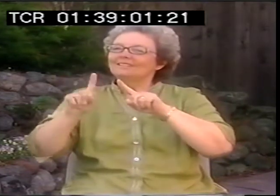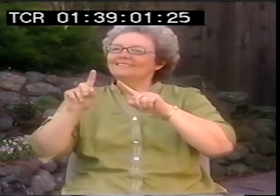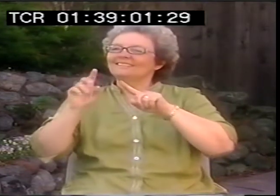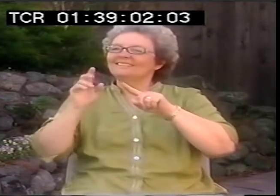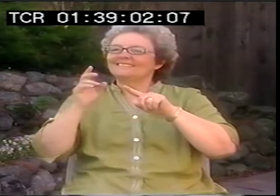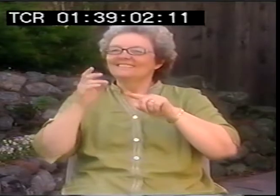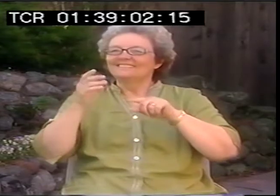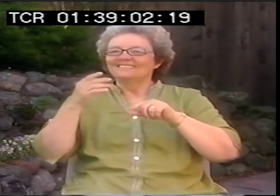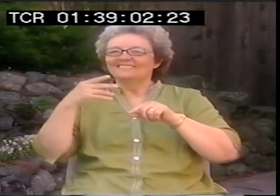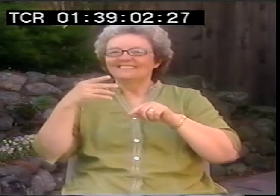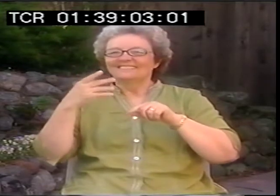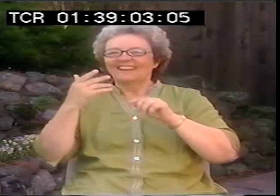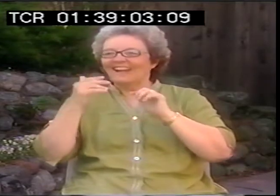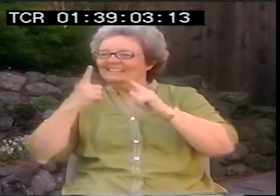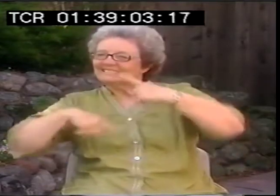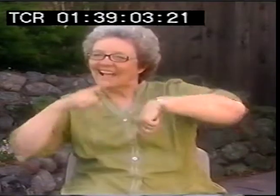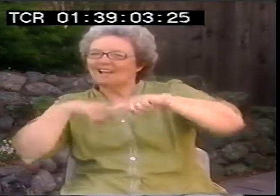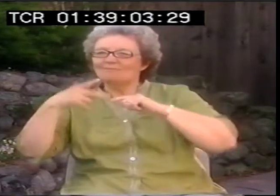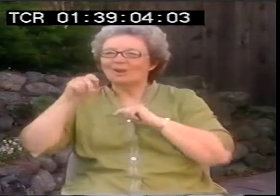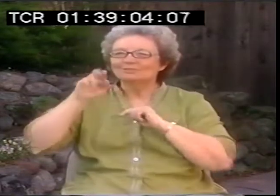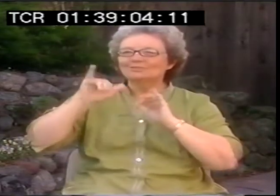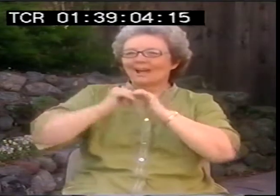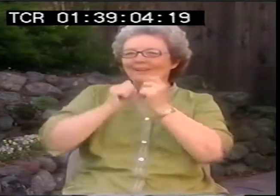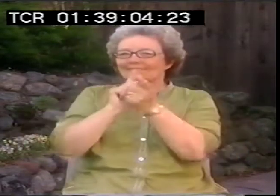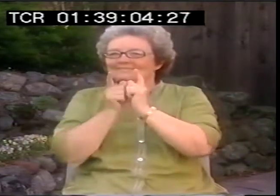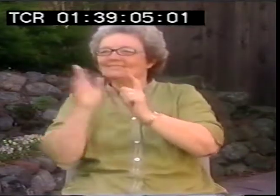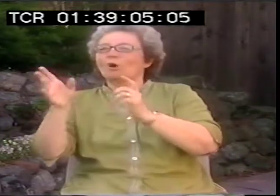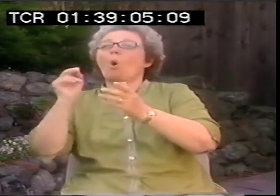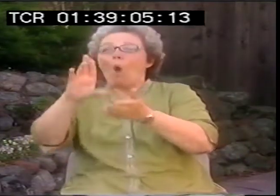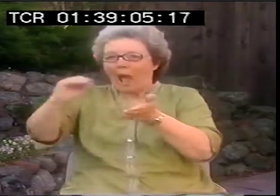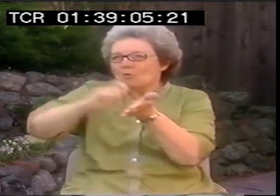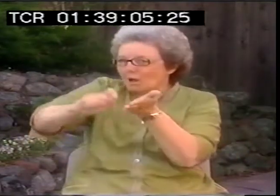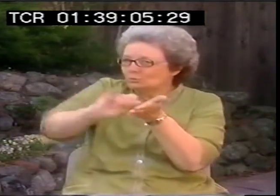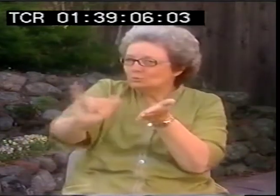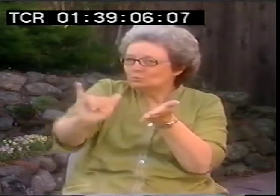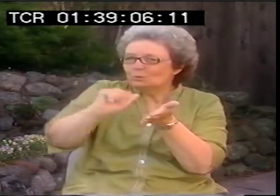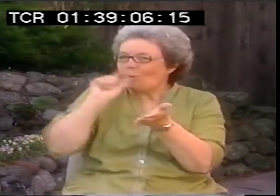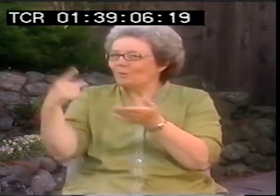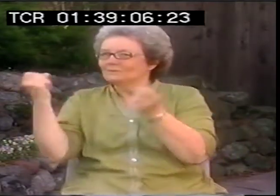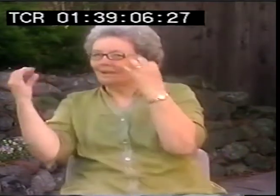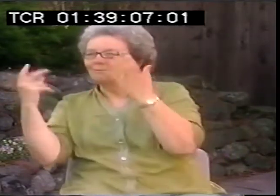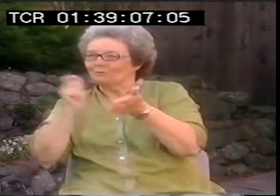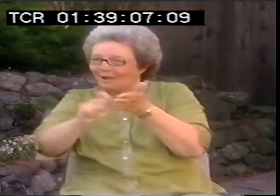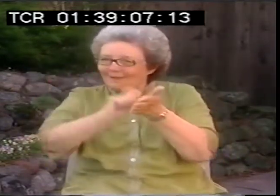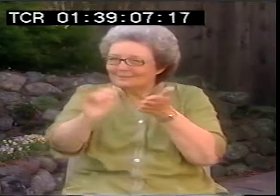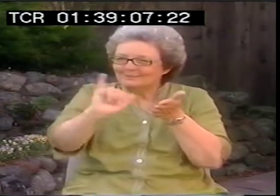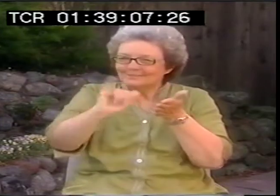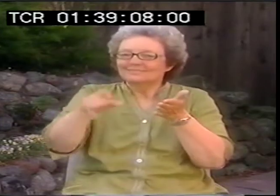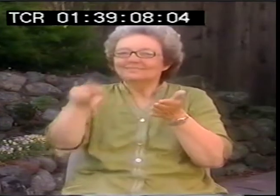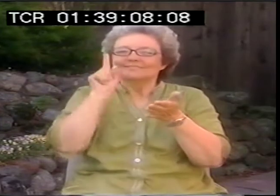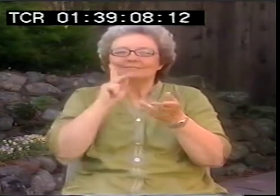So we teach them how to translate it. Well, they've taught them not just how to sign poetry, but also how to write it in English.